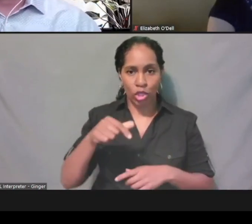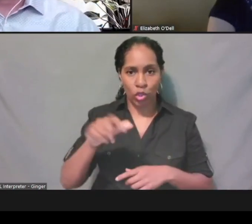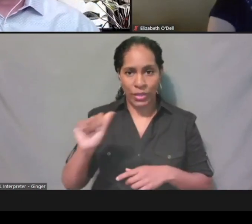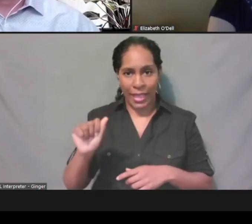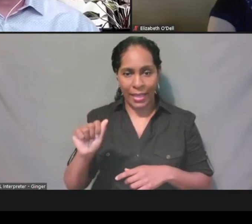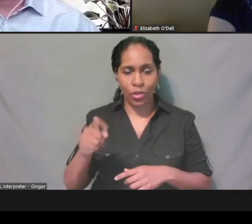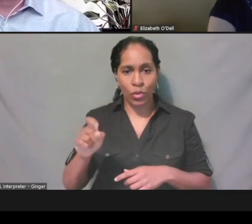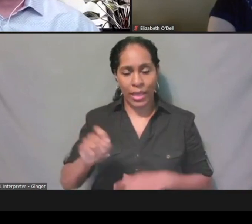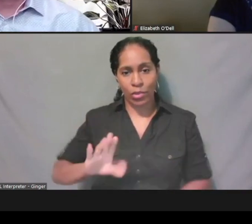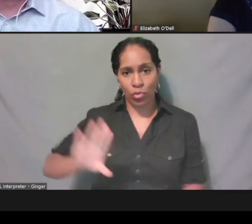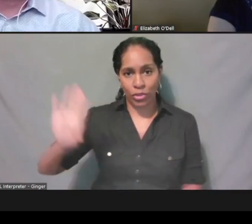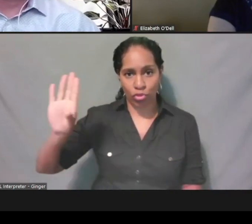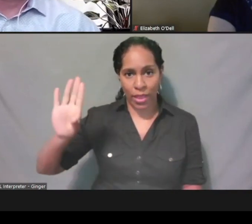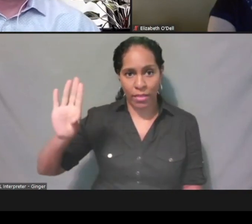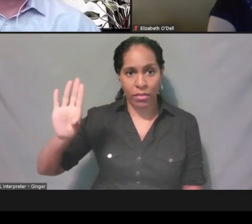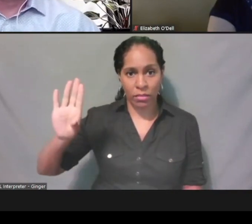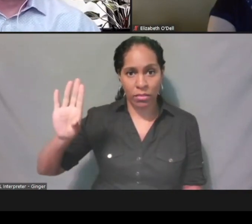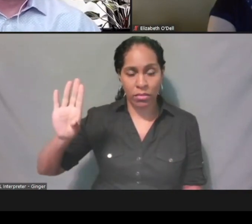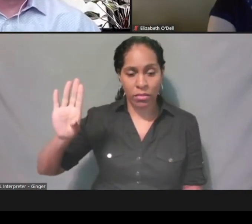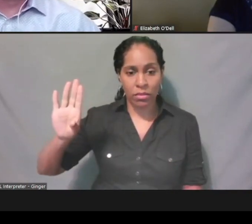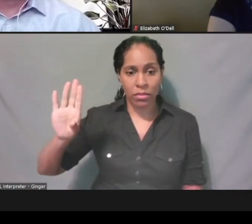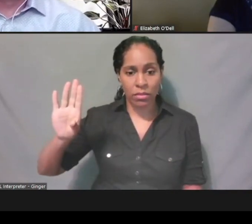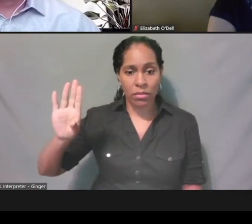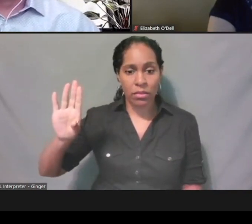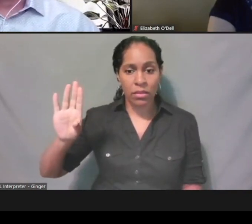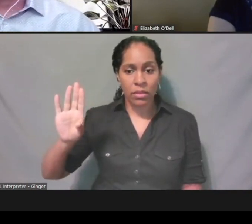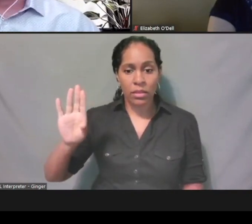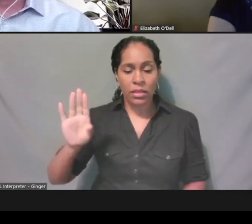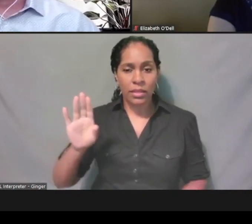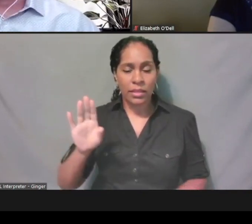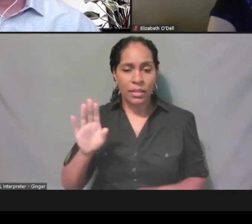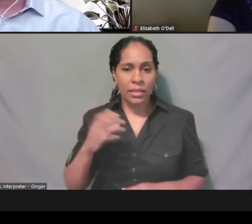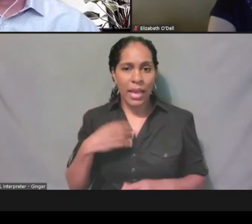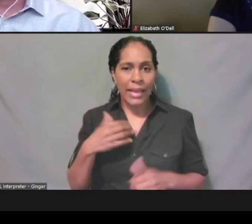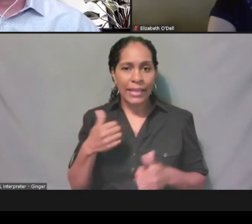and I believe that I can try to unmute you